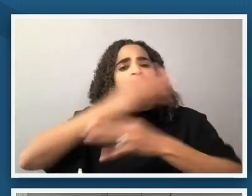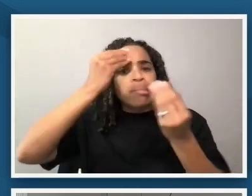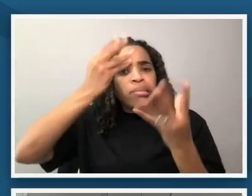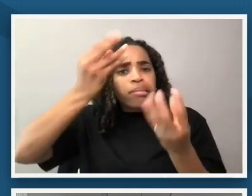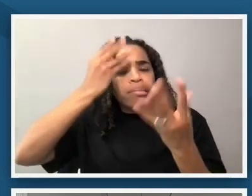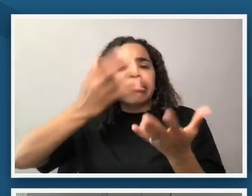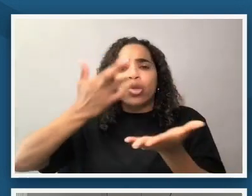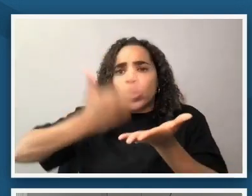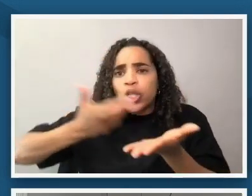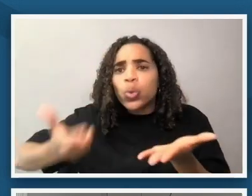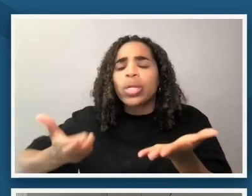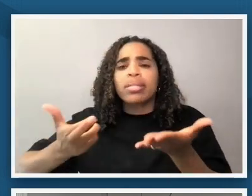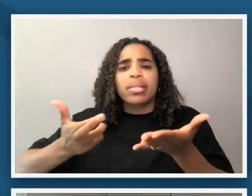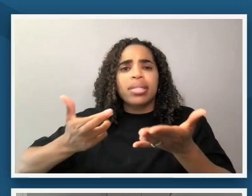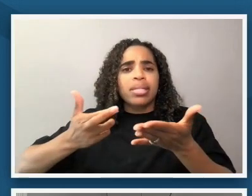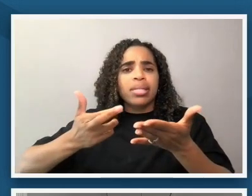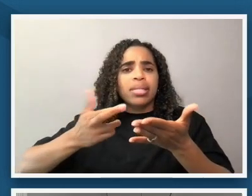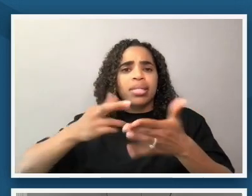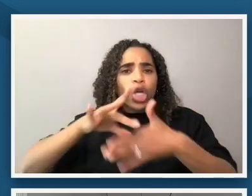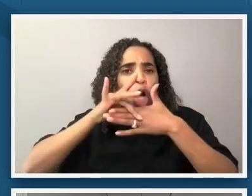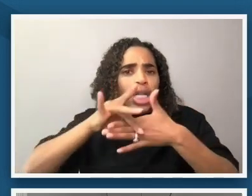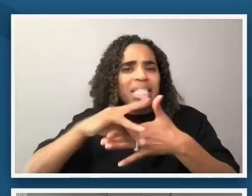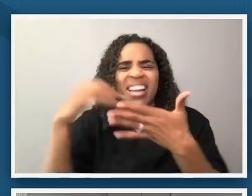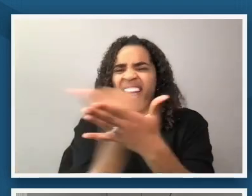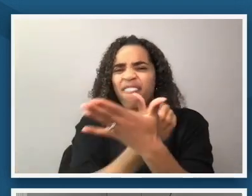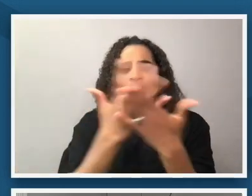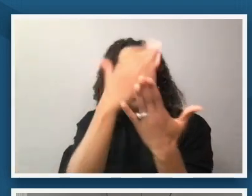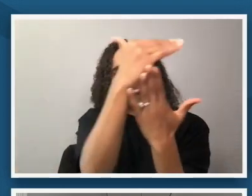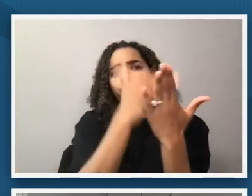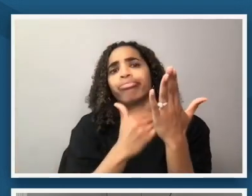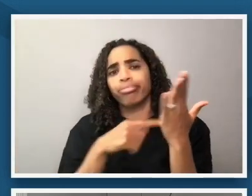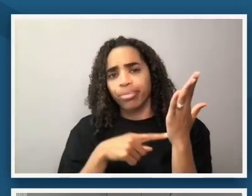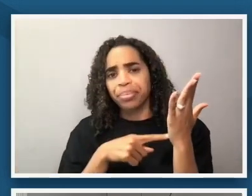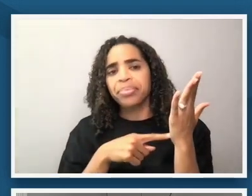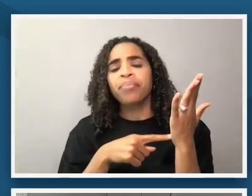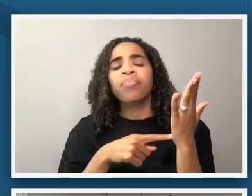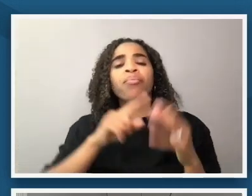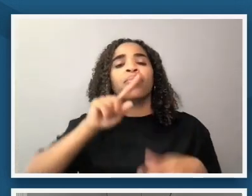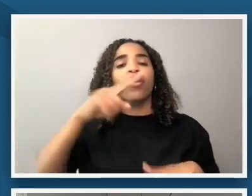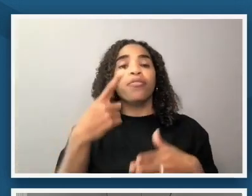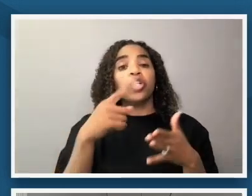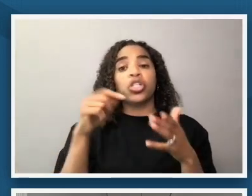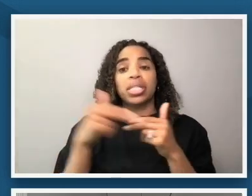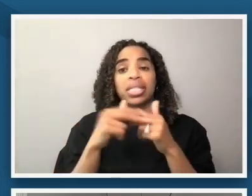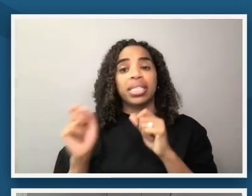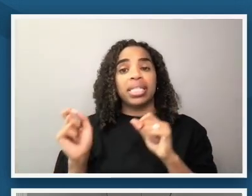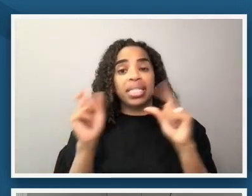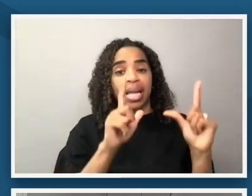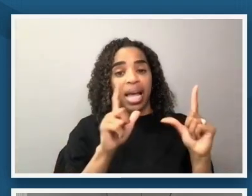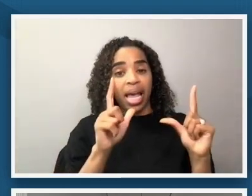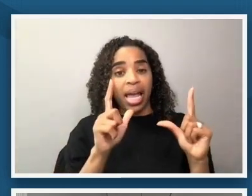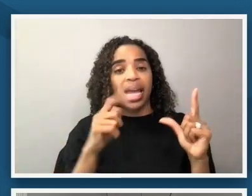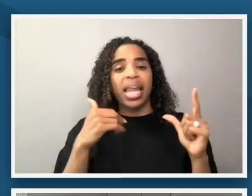and objects so you'll see on this first slide that